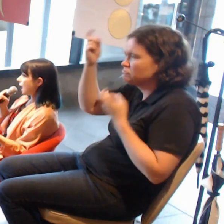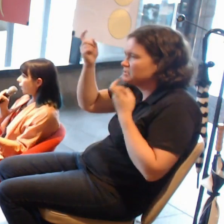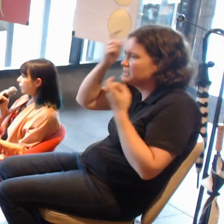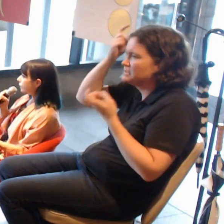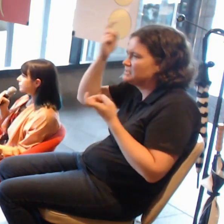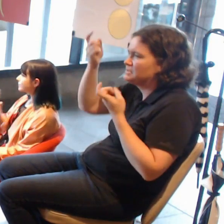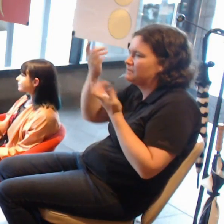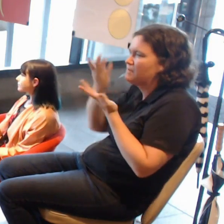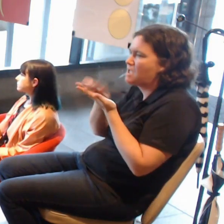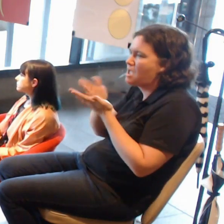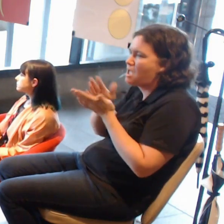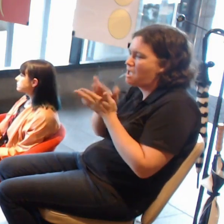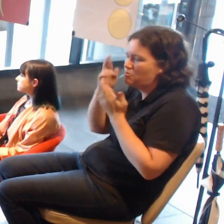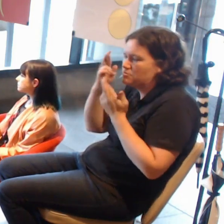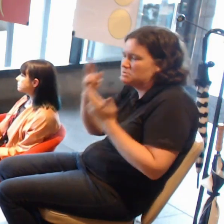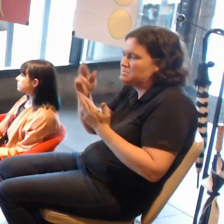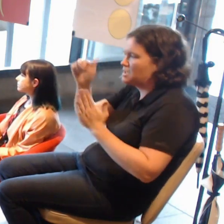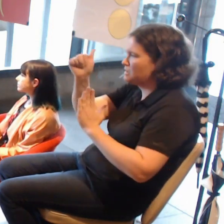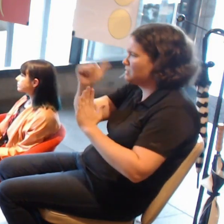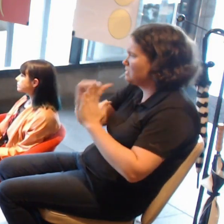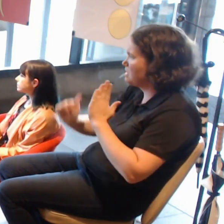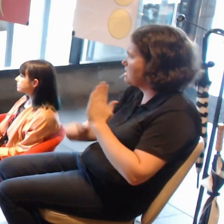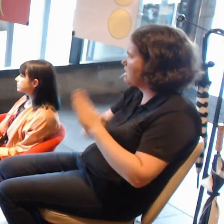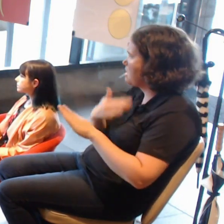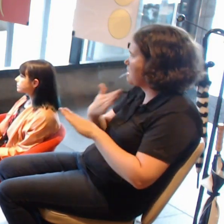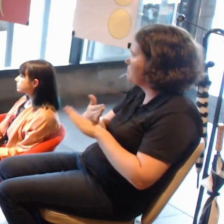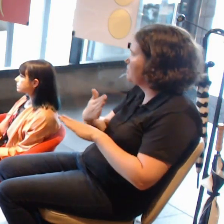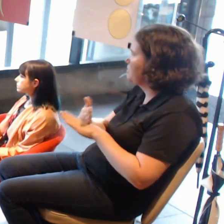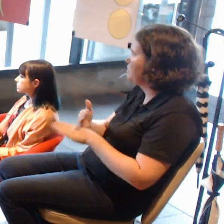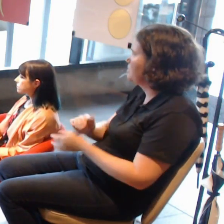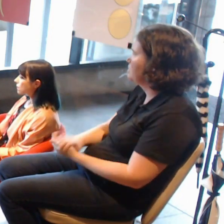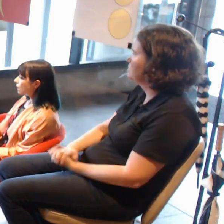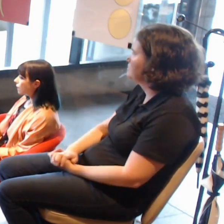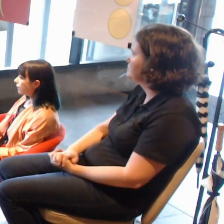We might slide into that as well.